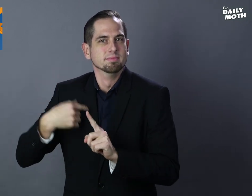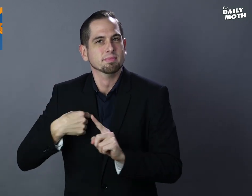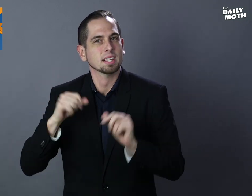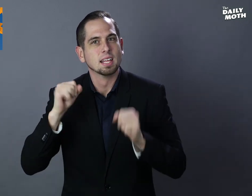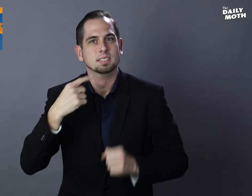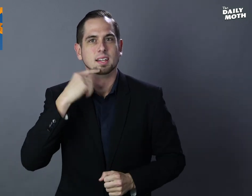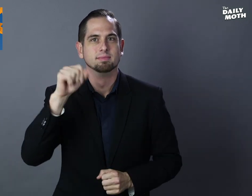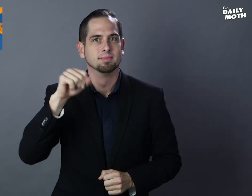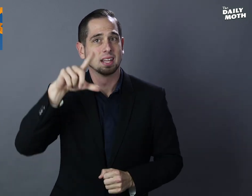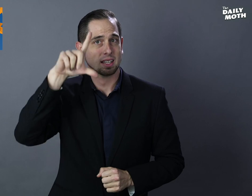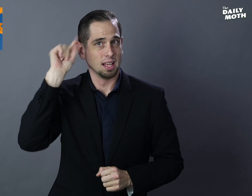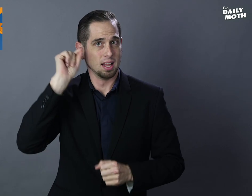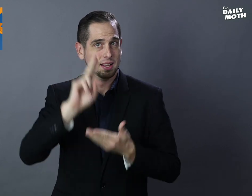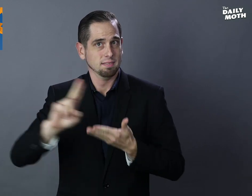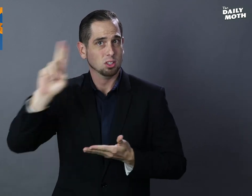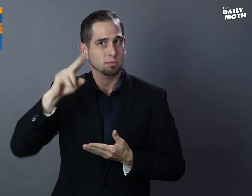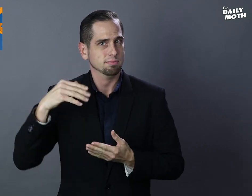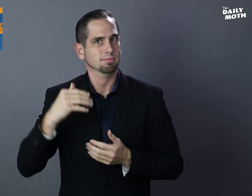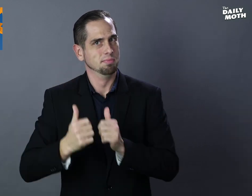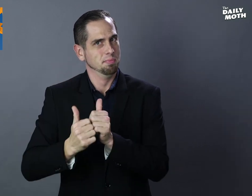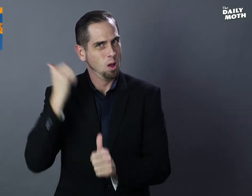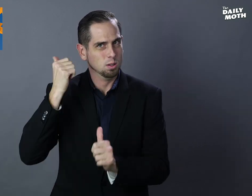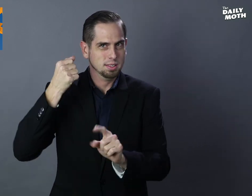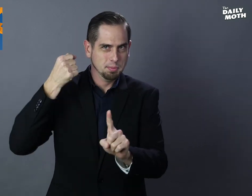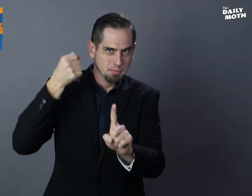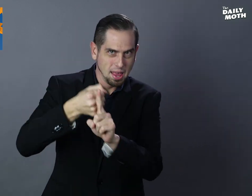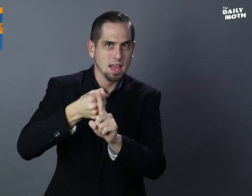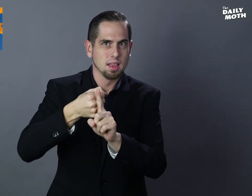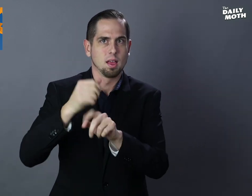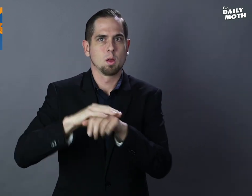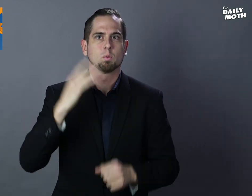I can say that Gallaudet had the most impact on